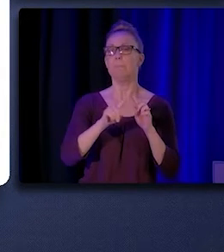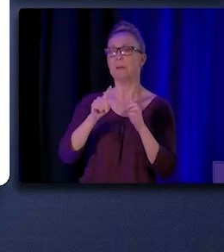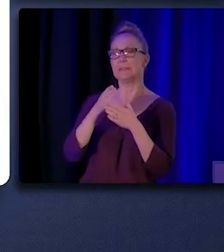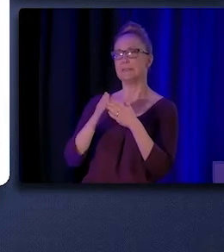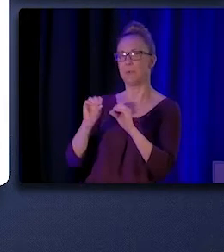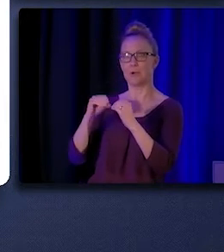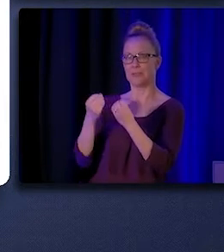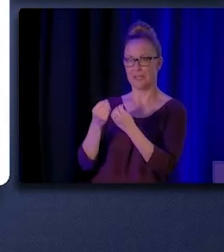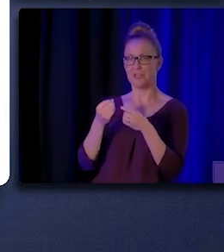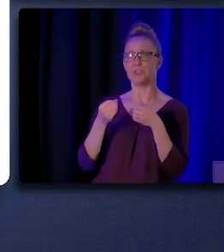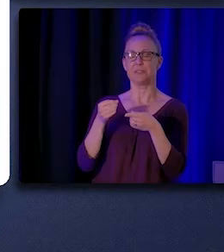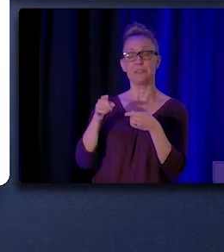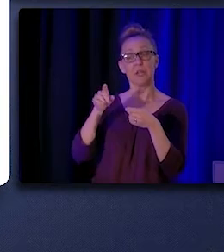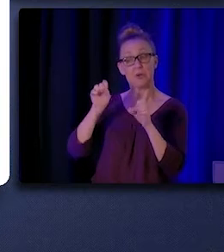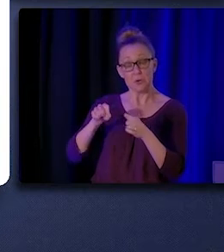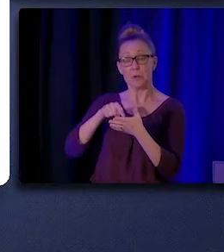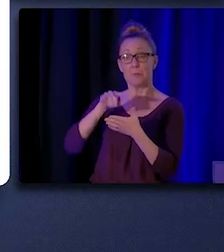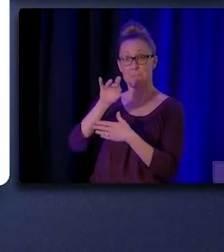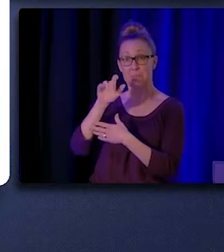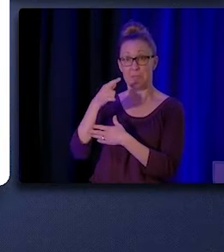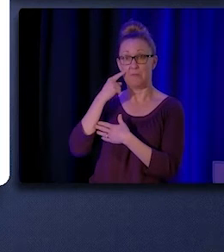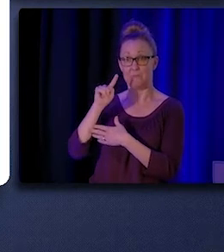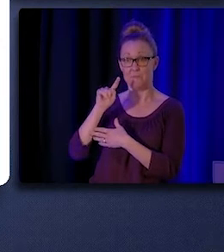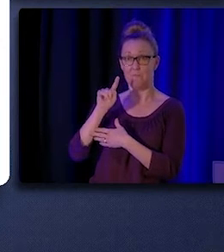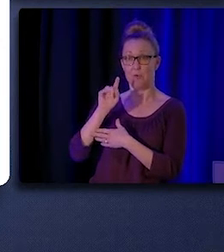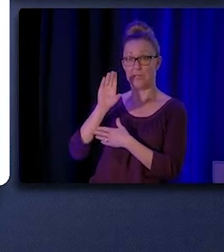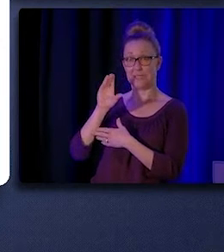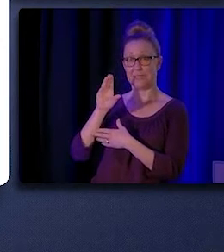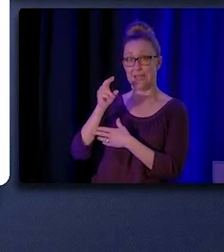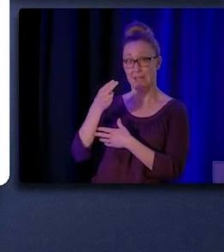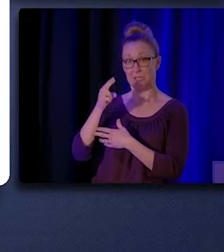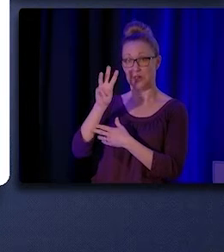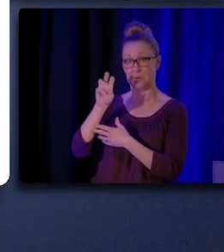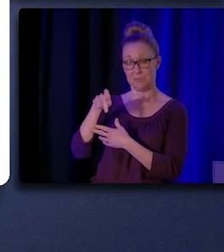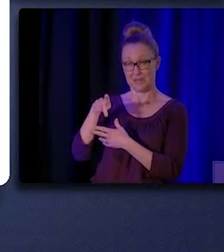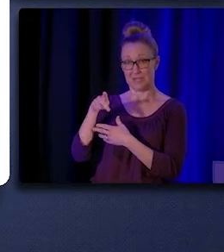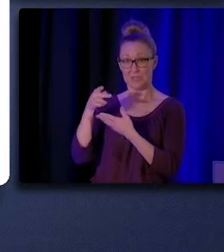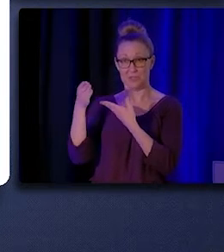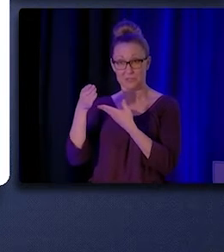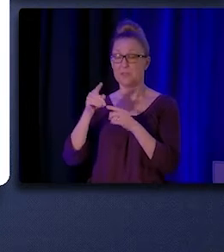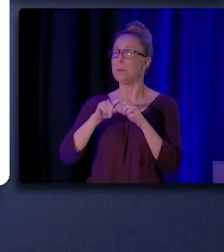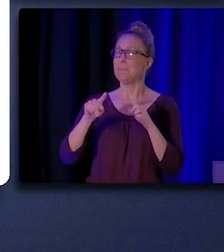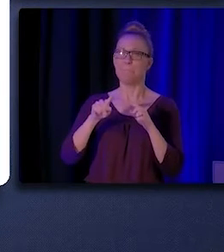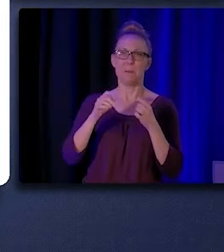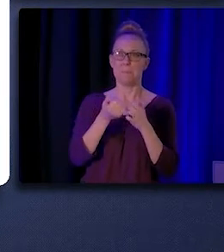would soon be able to bill for CHW/P services, interviewees did not know which services would be covered